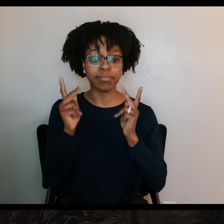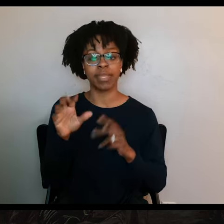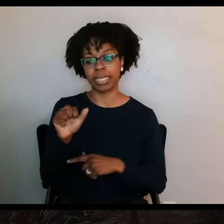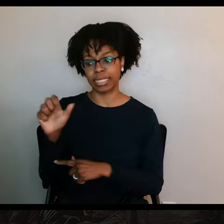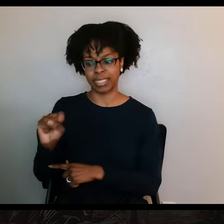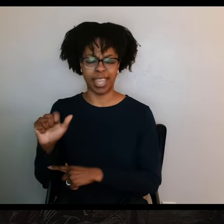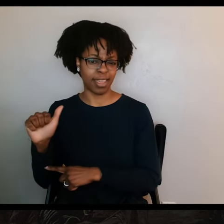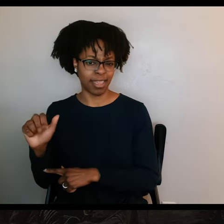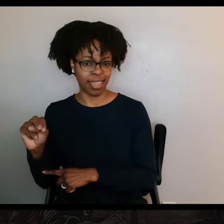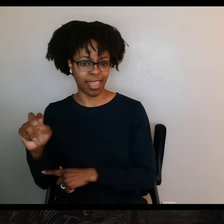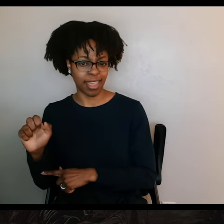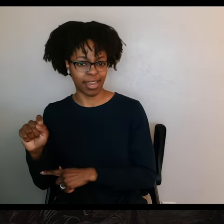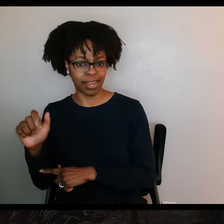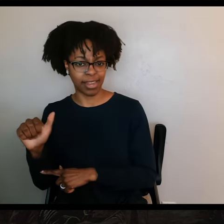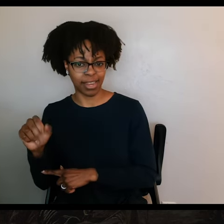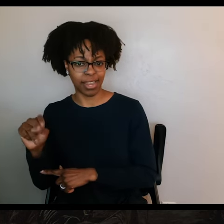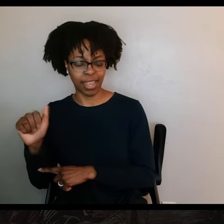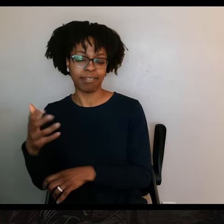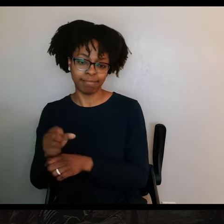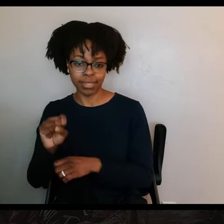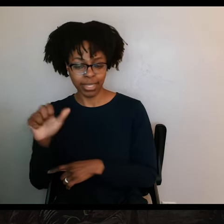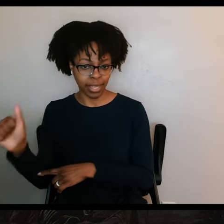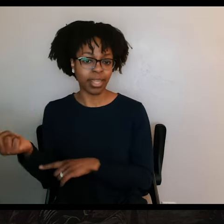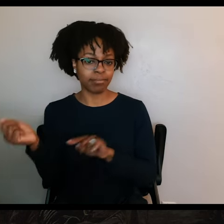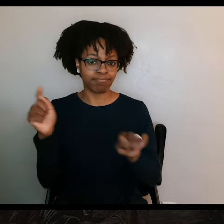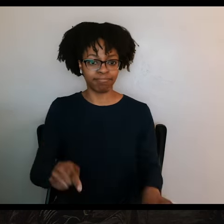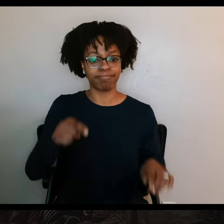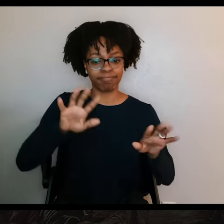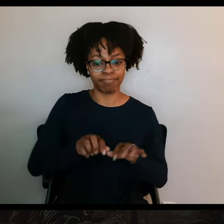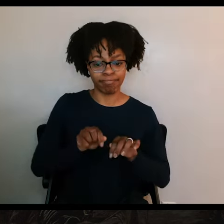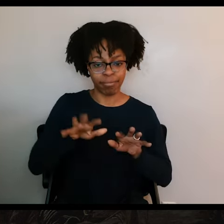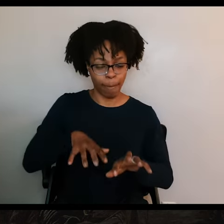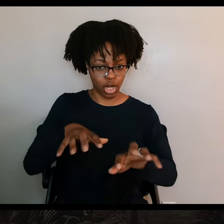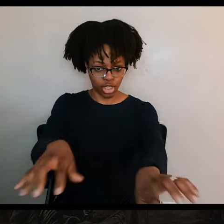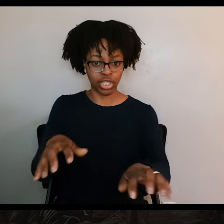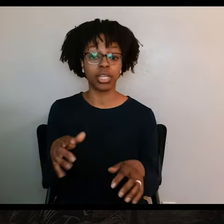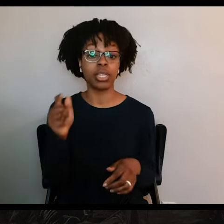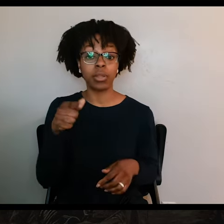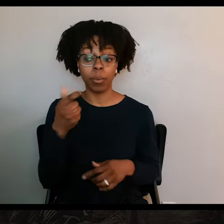So Goliad became a rallying cry for the Texas rebels for the rest of the war and a symbol of the sacrifice of the revolution.